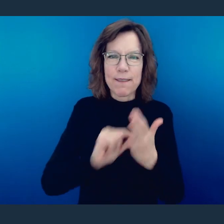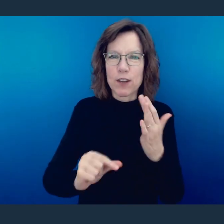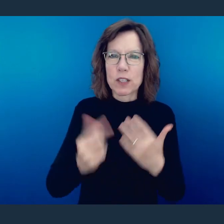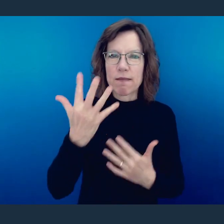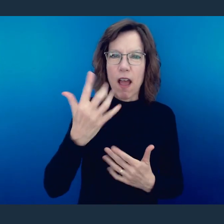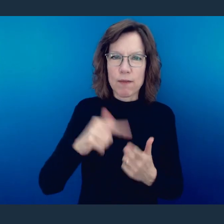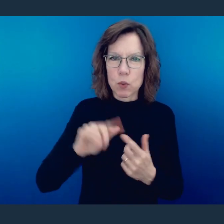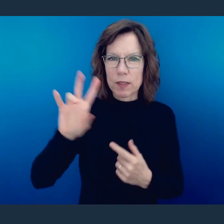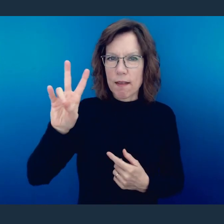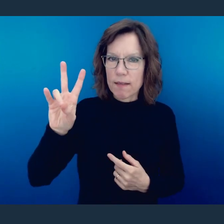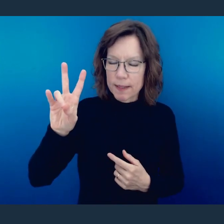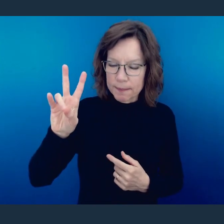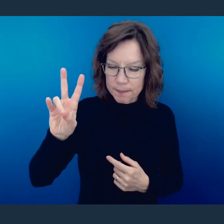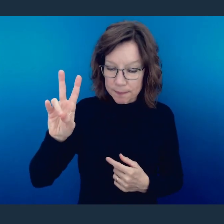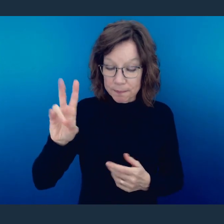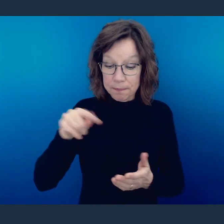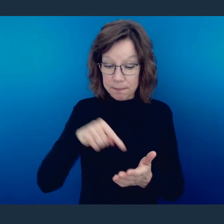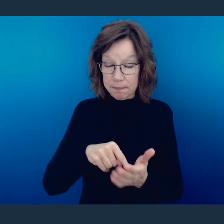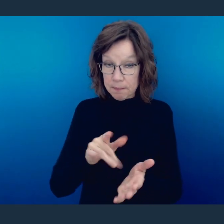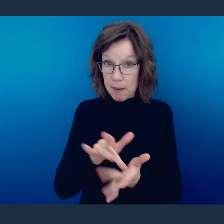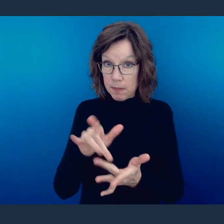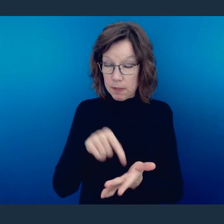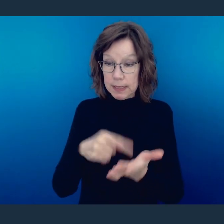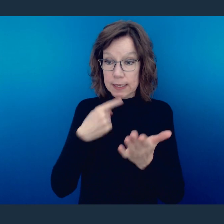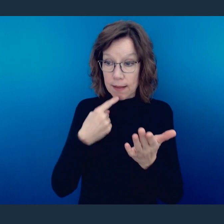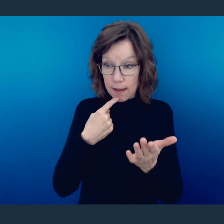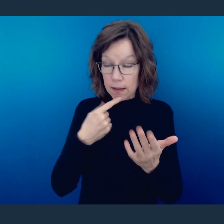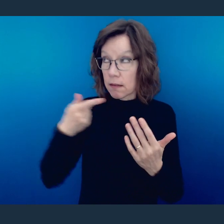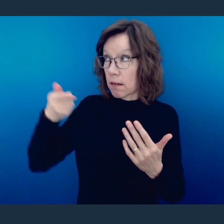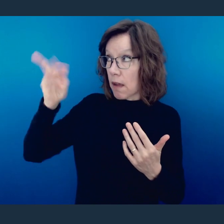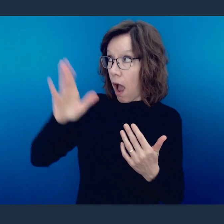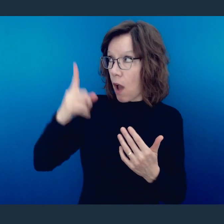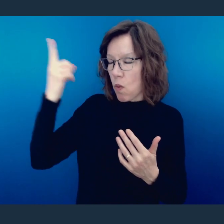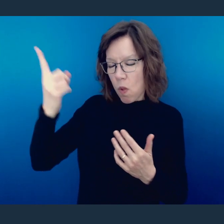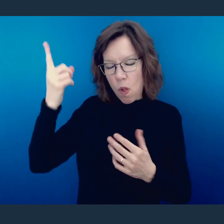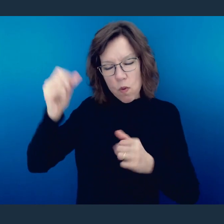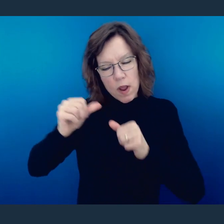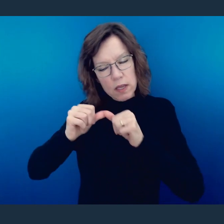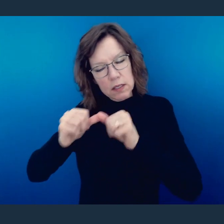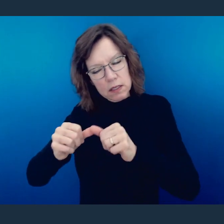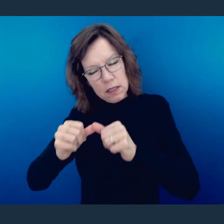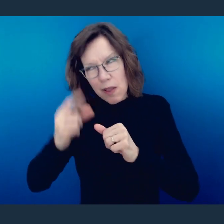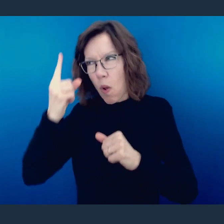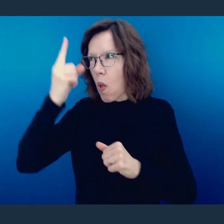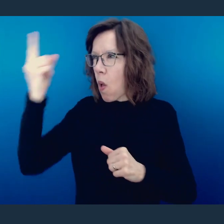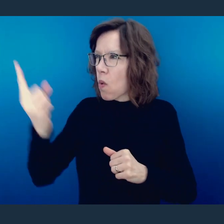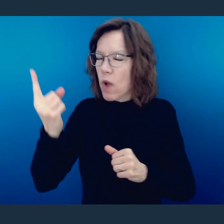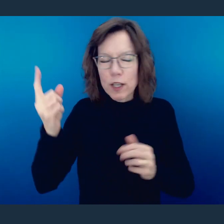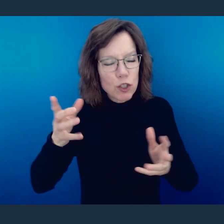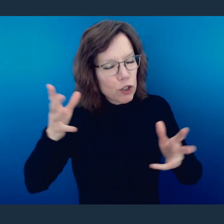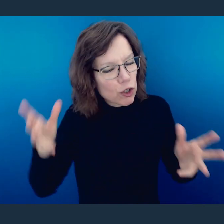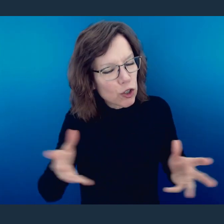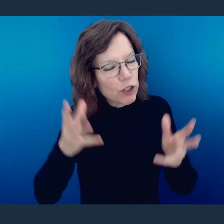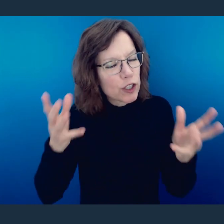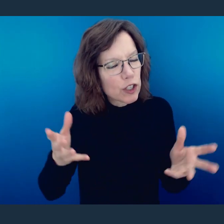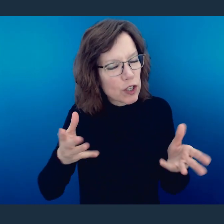Let's take a look at verses 5-7. The Bible says, "May the God of endurance and encouragement